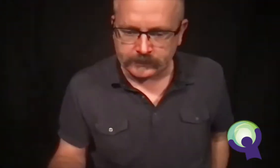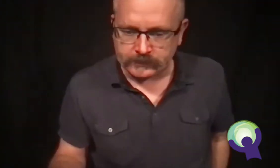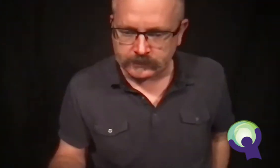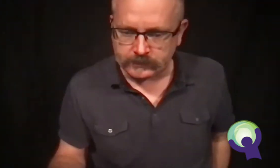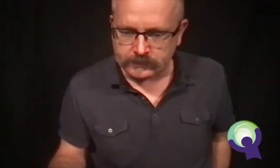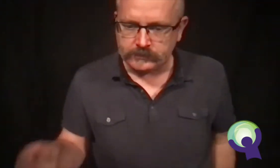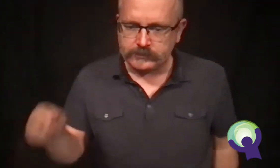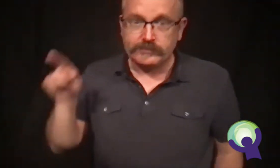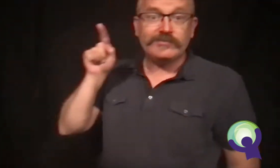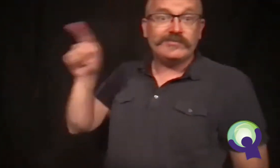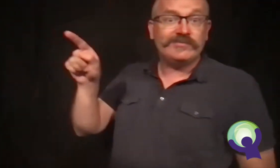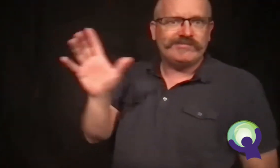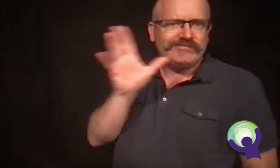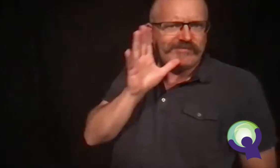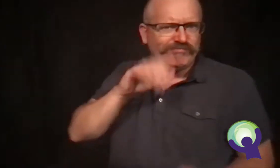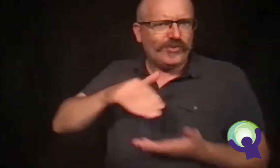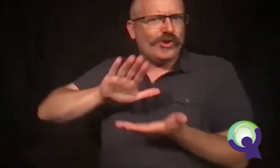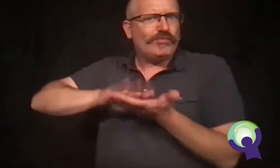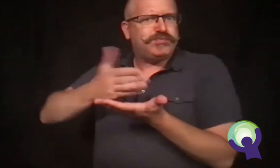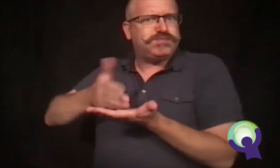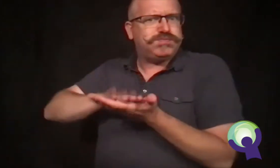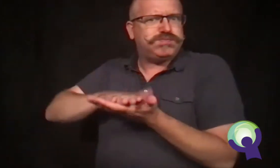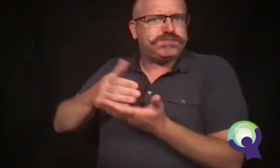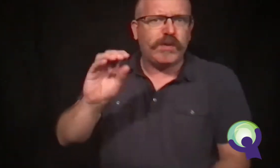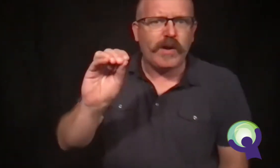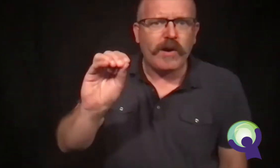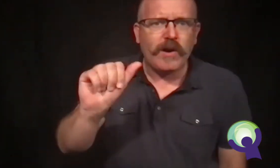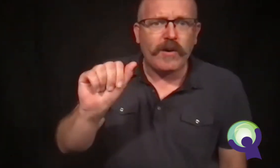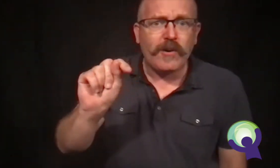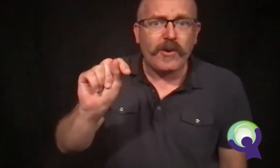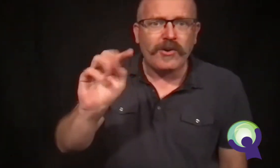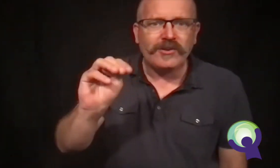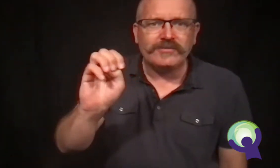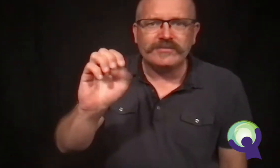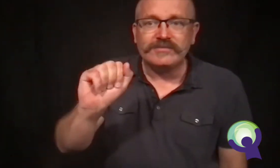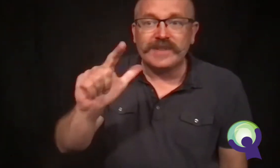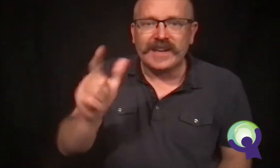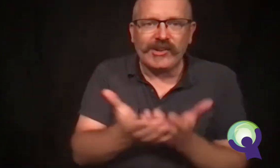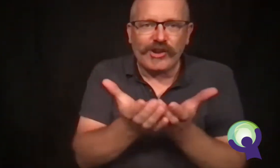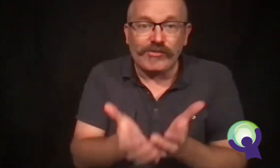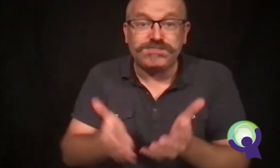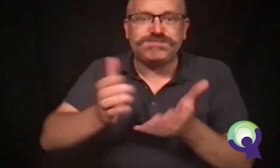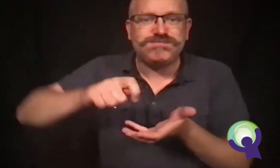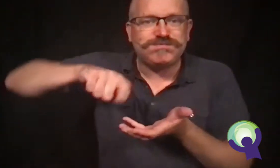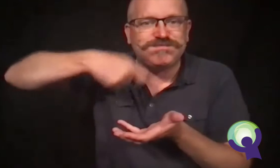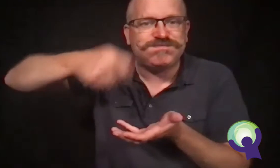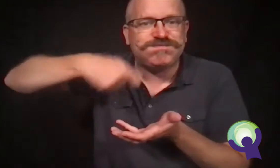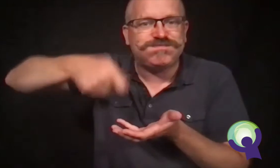"Come and have your breakfast. I made some oatmeal." "I have to go, Momma," said Ron, tying his sneakers.